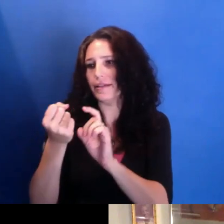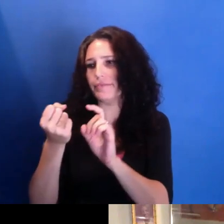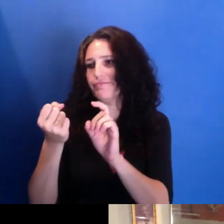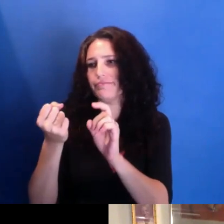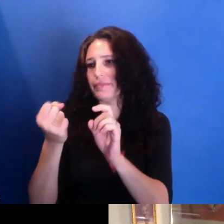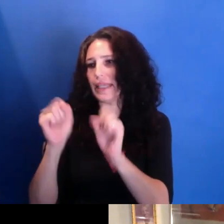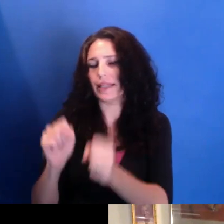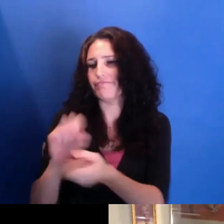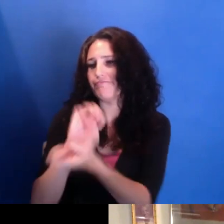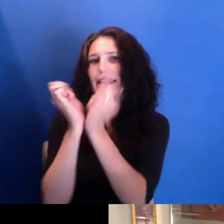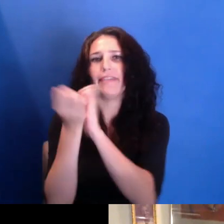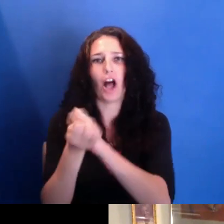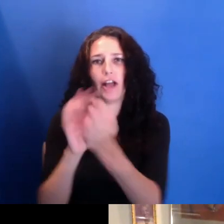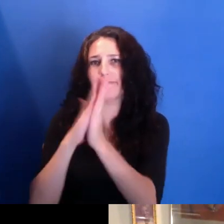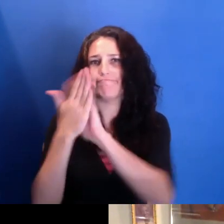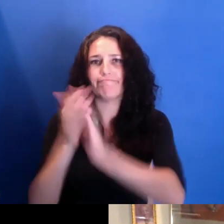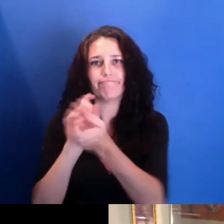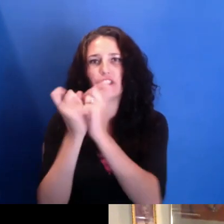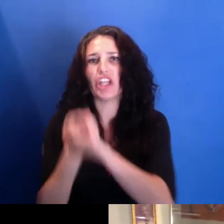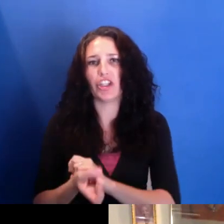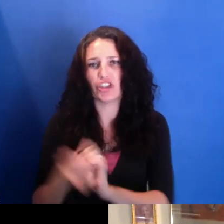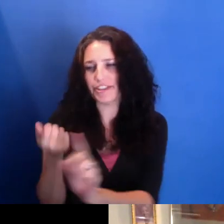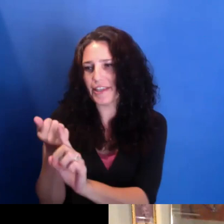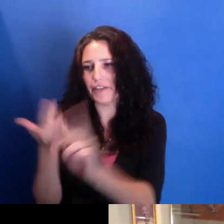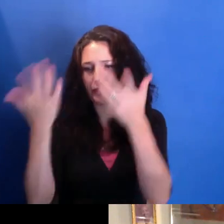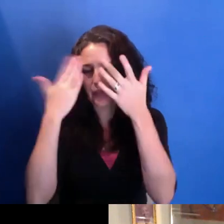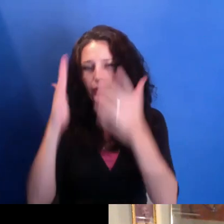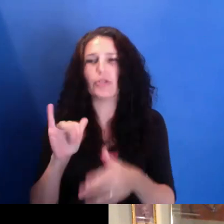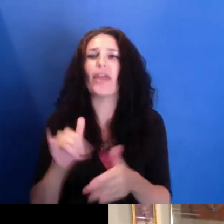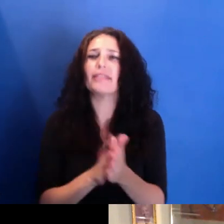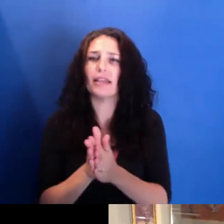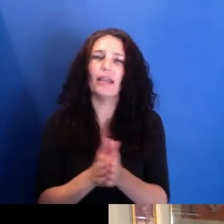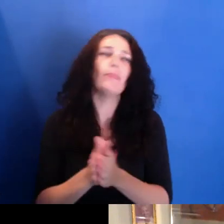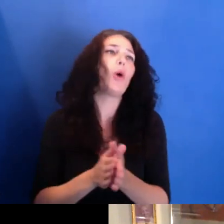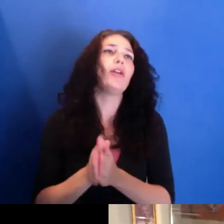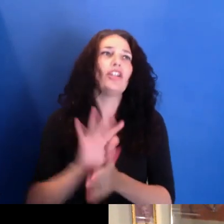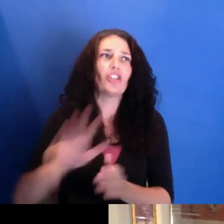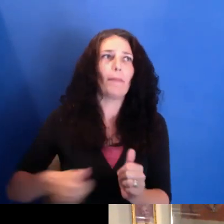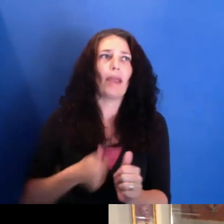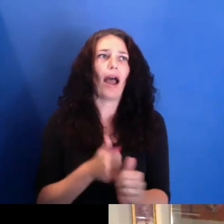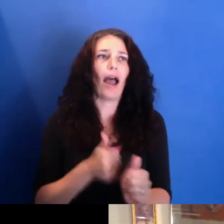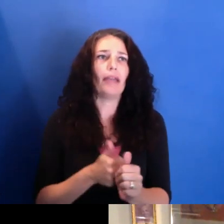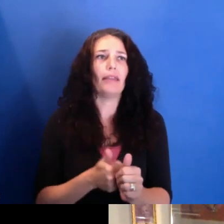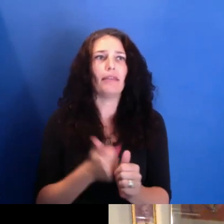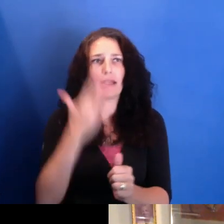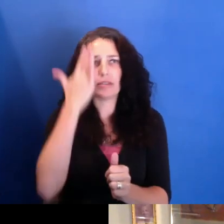So I still feel like that's probably just the driving force. I think I-- and I enjoy that in documentary